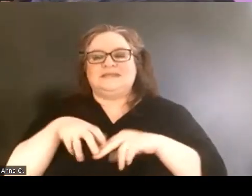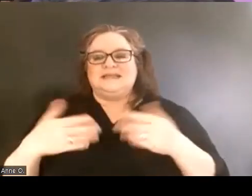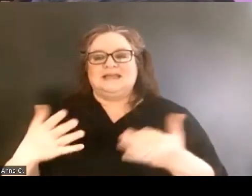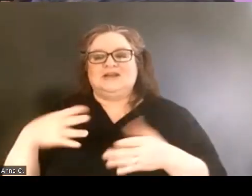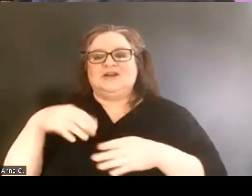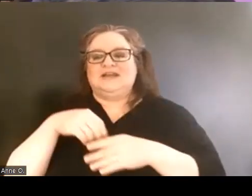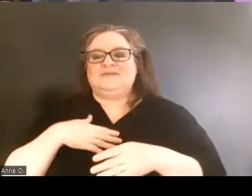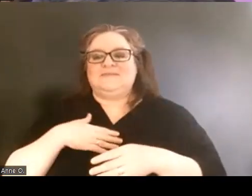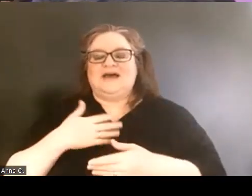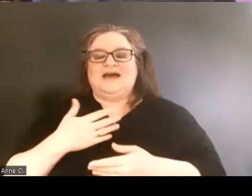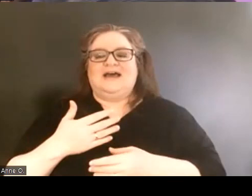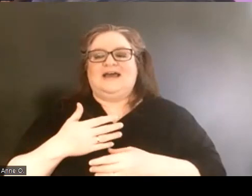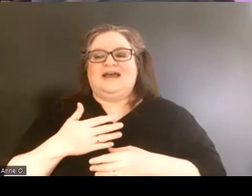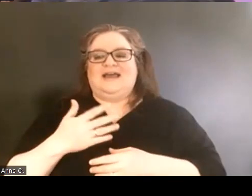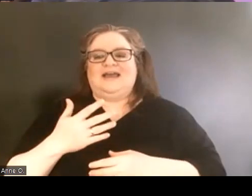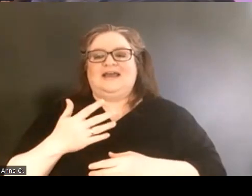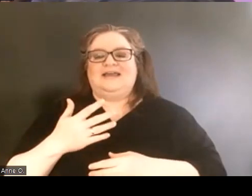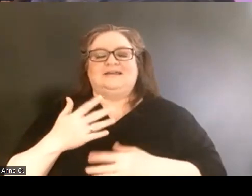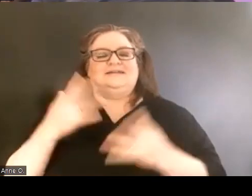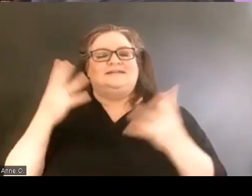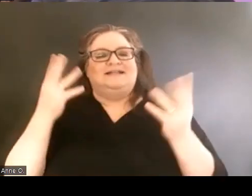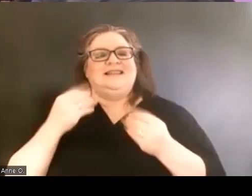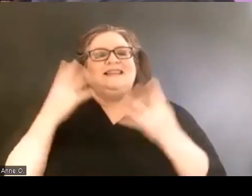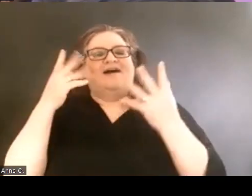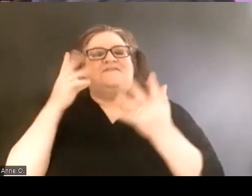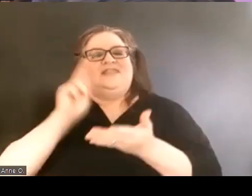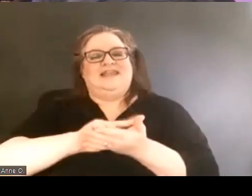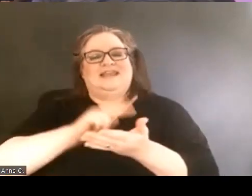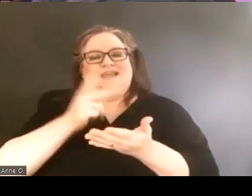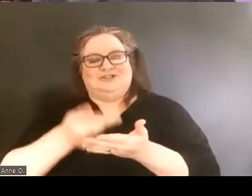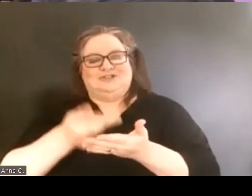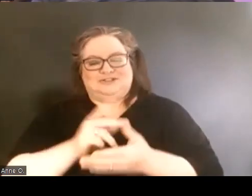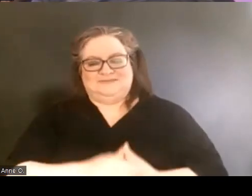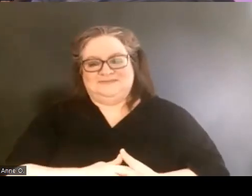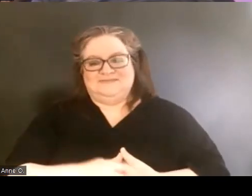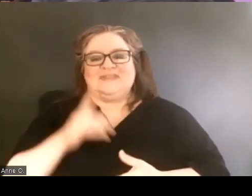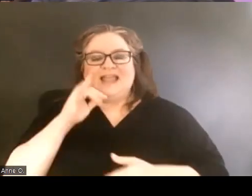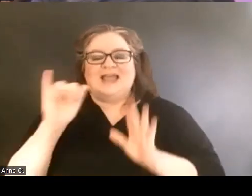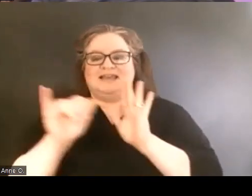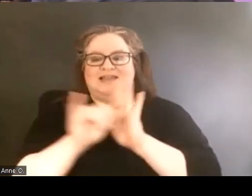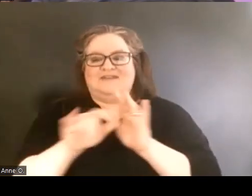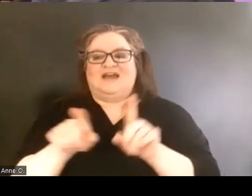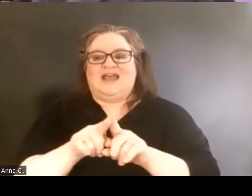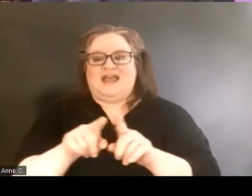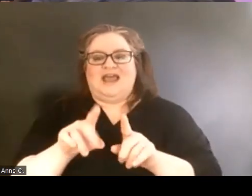in my lovely kitchen and I do identify as a disabled woman